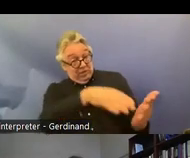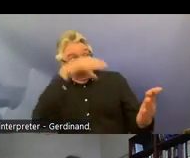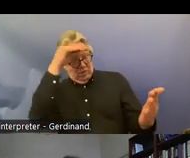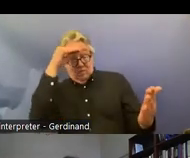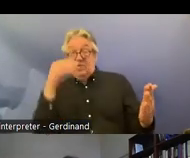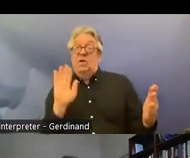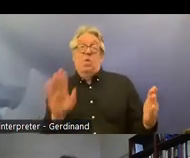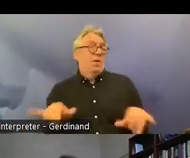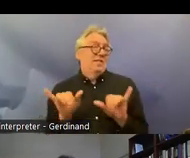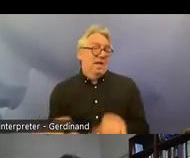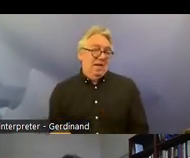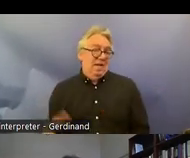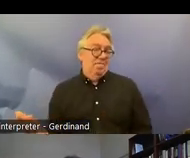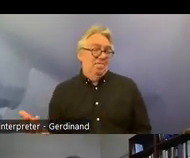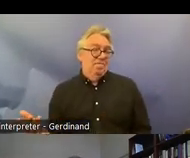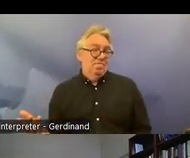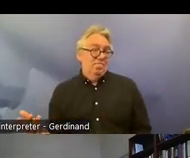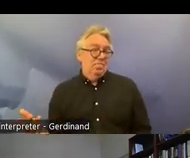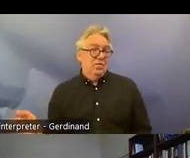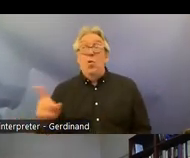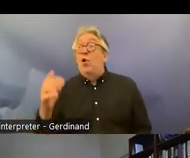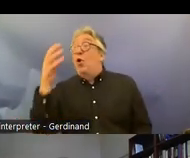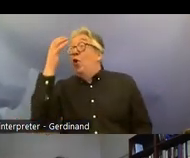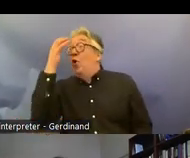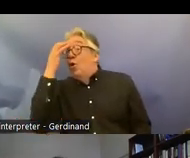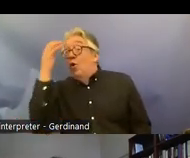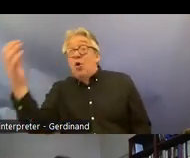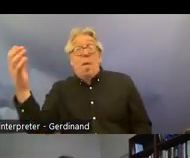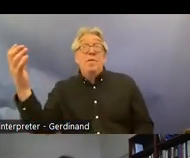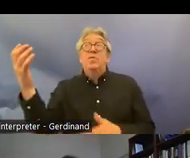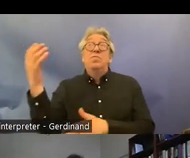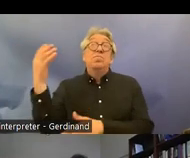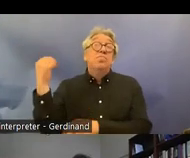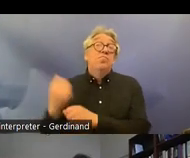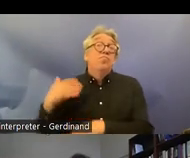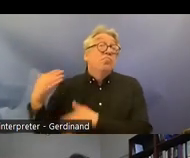of what conclusion the government ends on with regard to